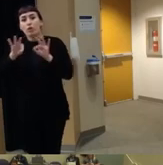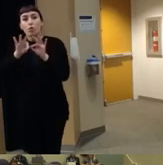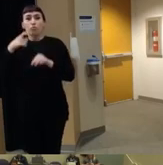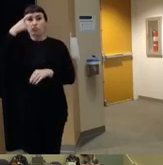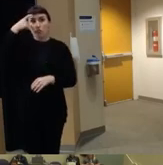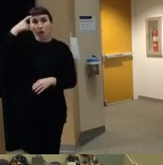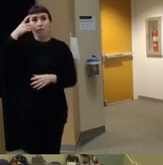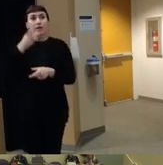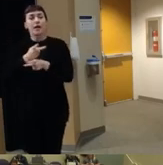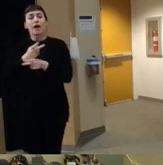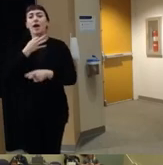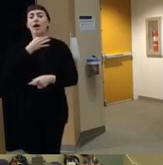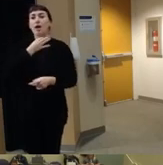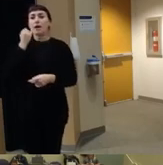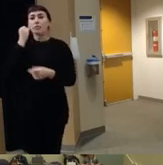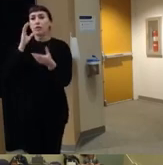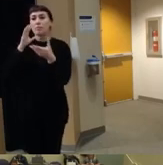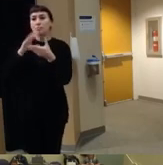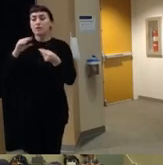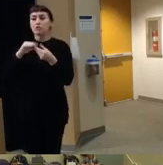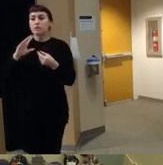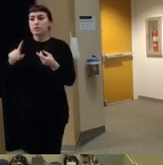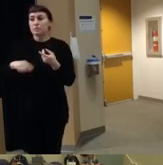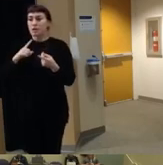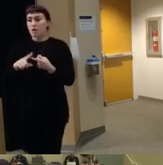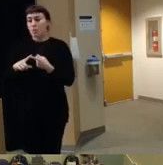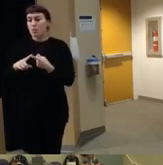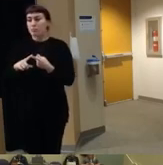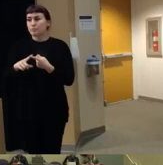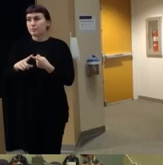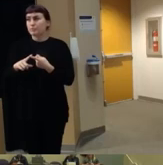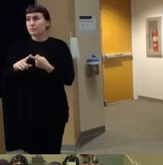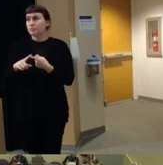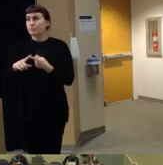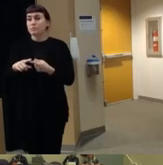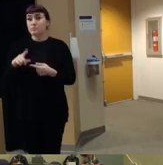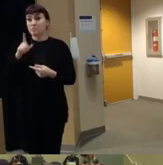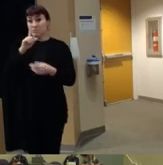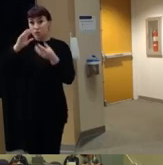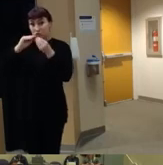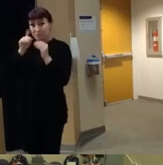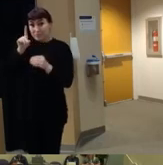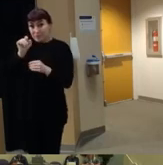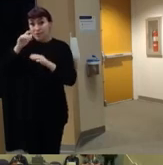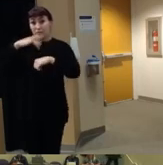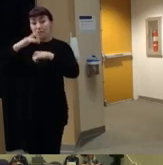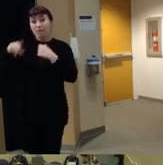if you could say a little bit about um you know is there data available about the linkage between